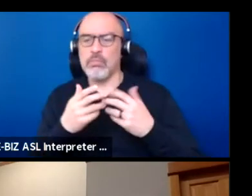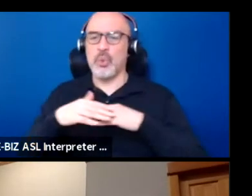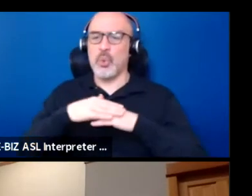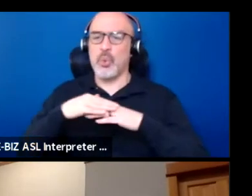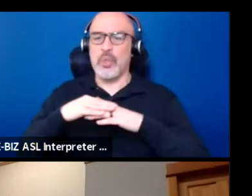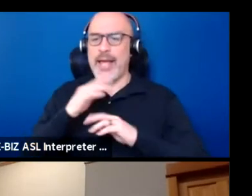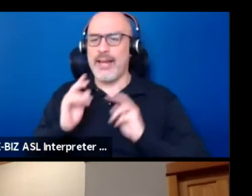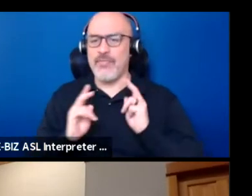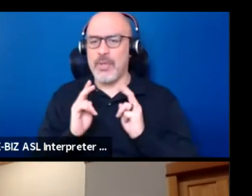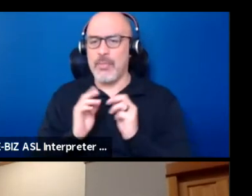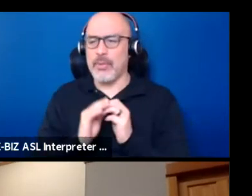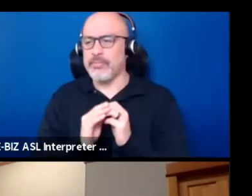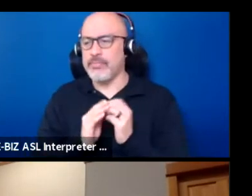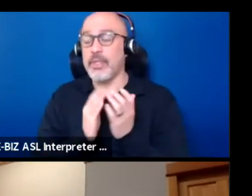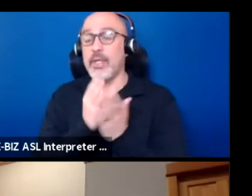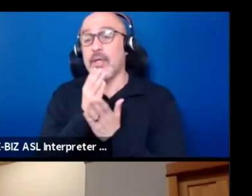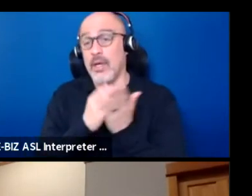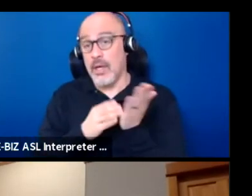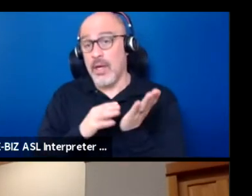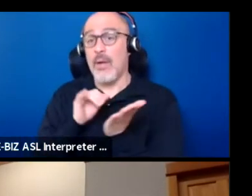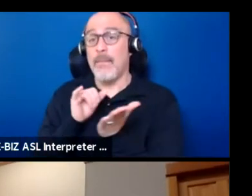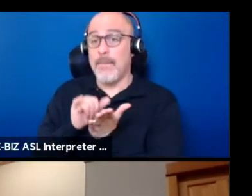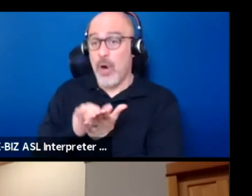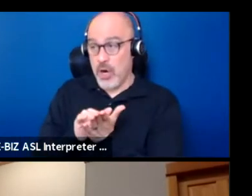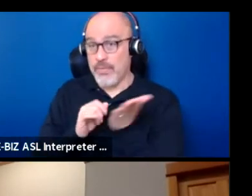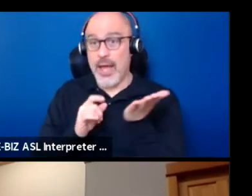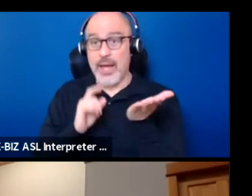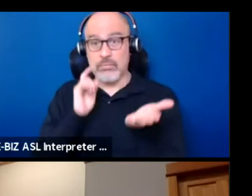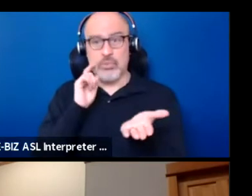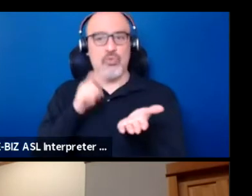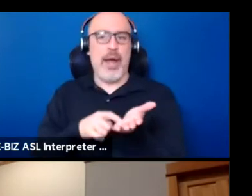part of it is to recognize the history behind all of this